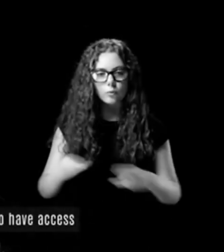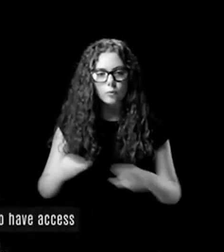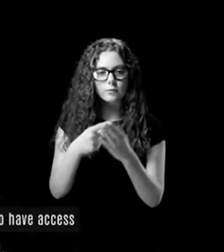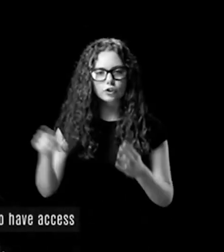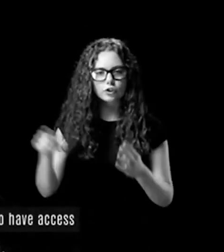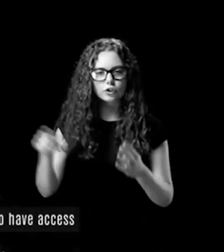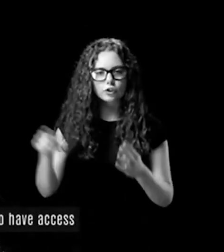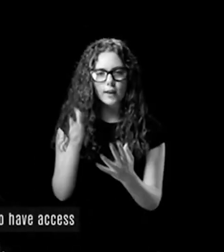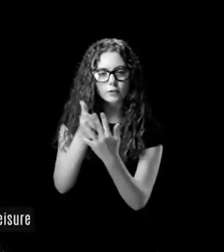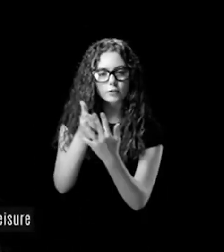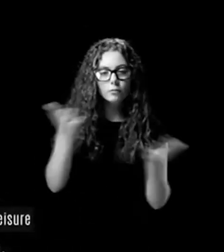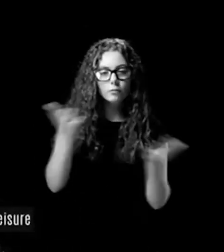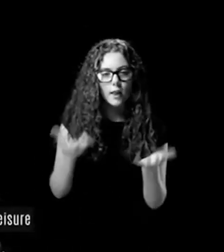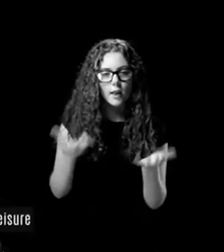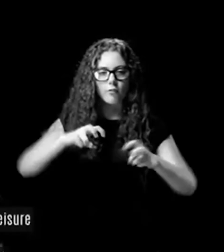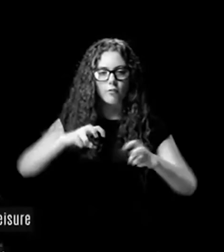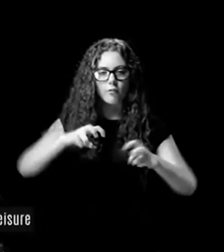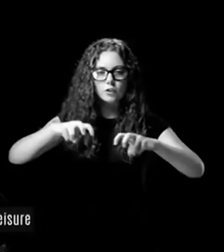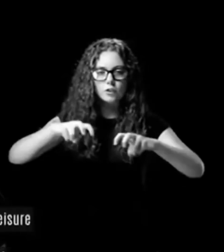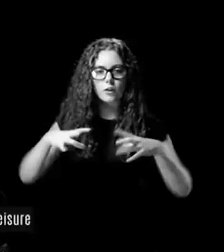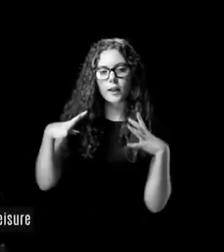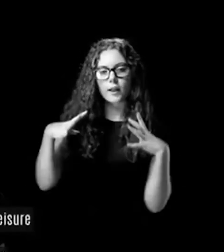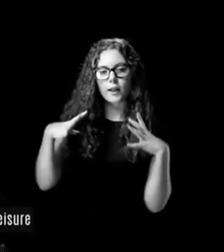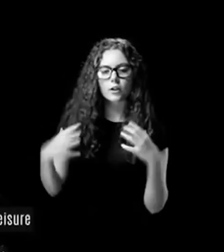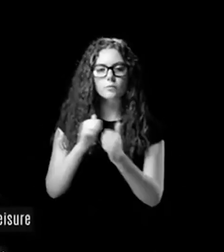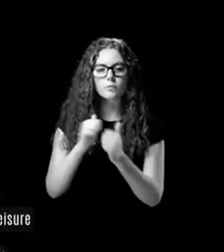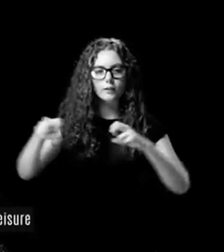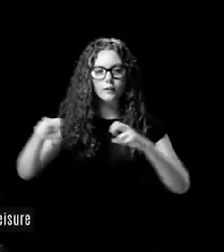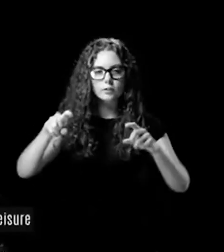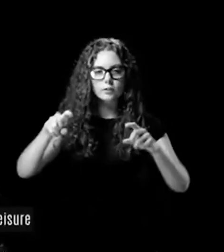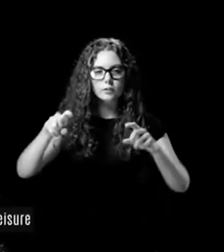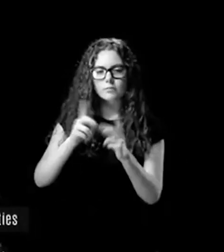access to play, recreation, leisure and